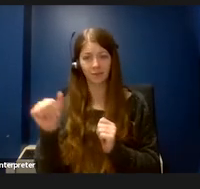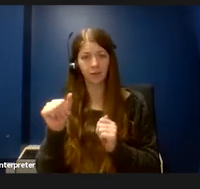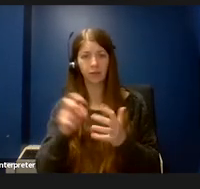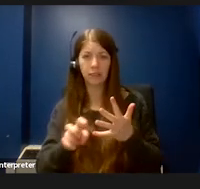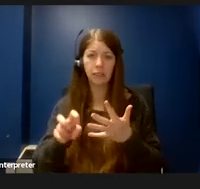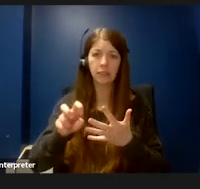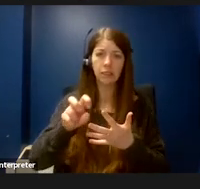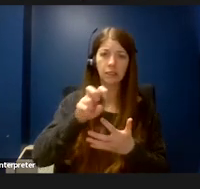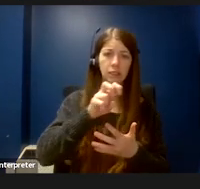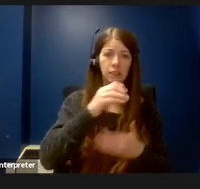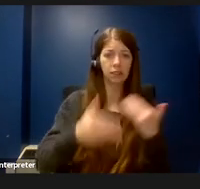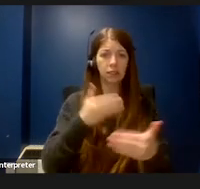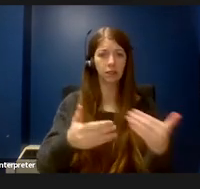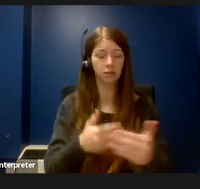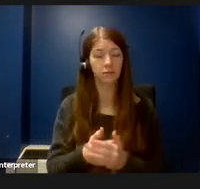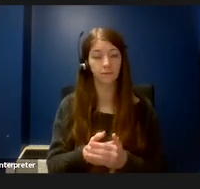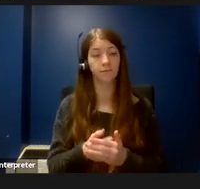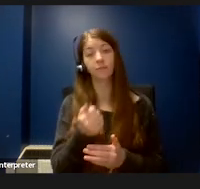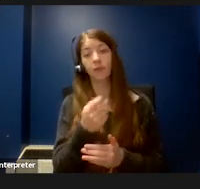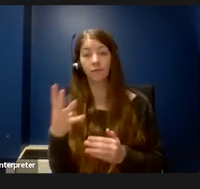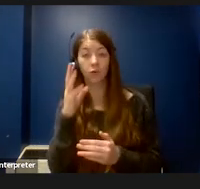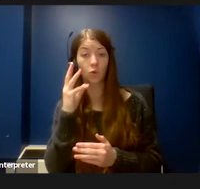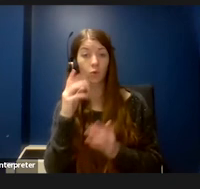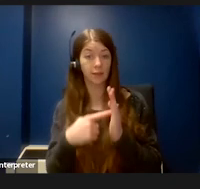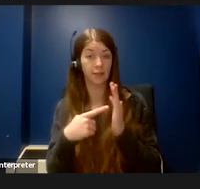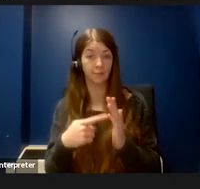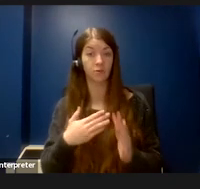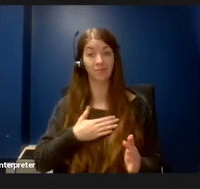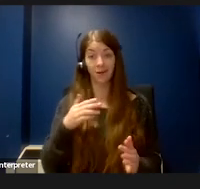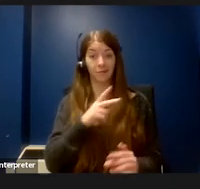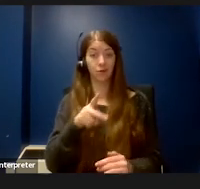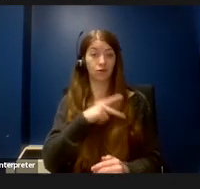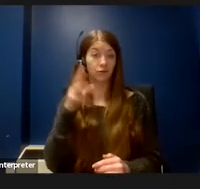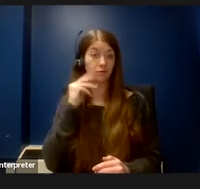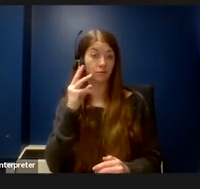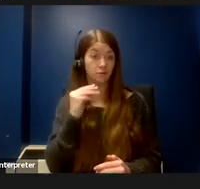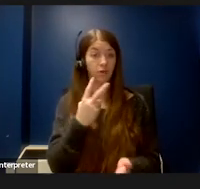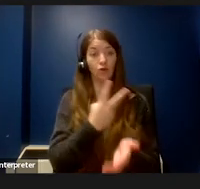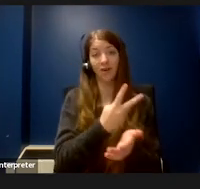A few examples from my personal experience. Graduate school interviews included social